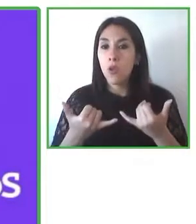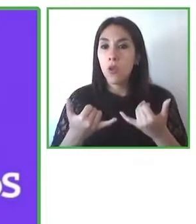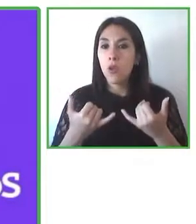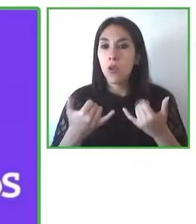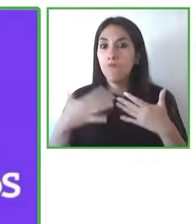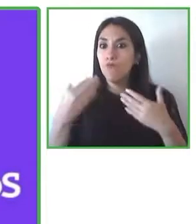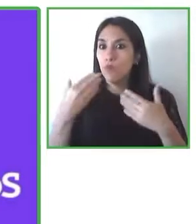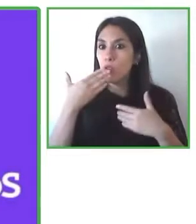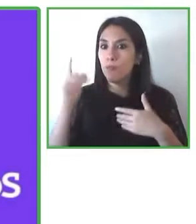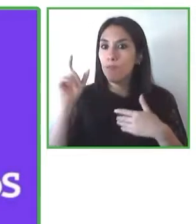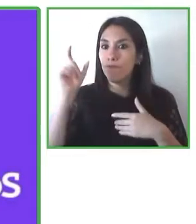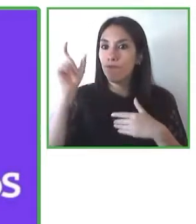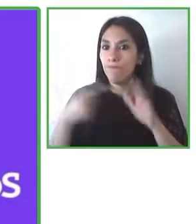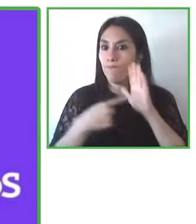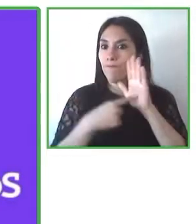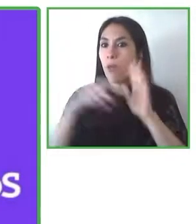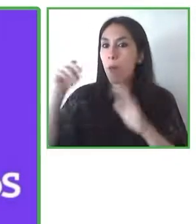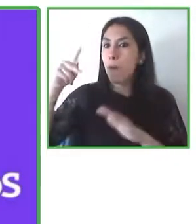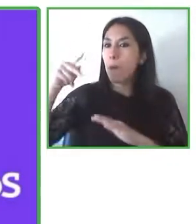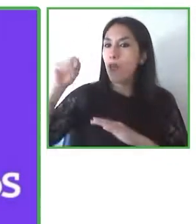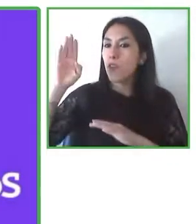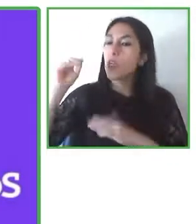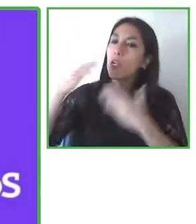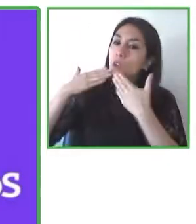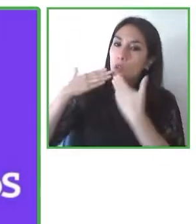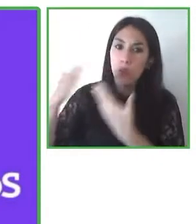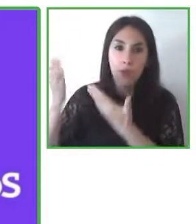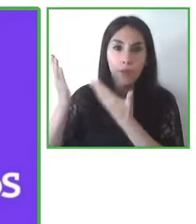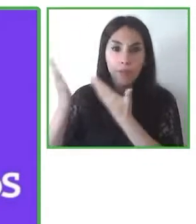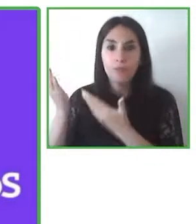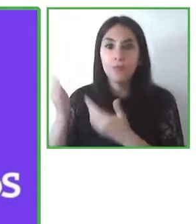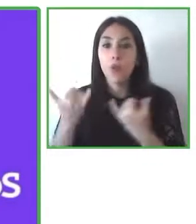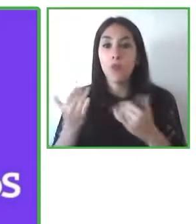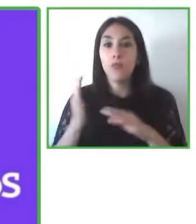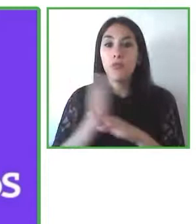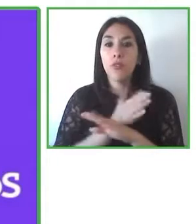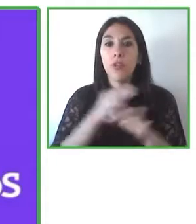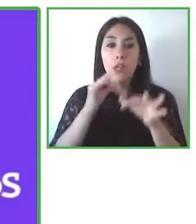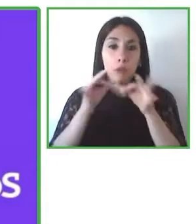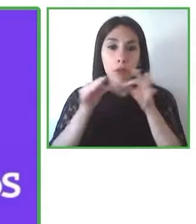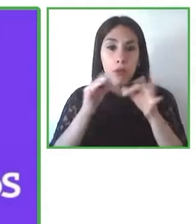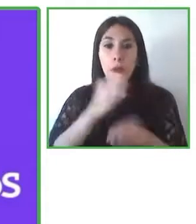Alexandra Nothnagel a white woman in her thirties, neurodivergent by the way, with long brown hair